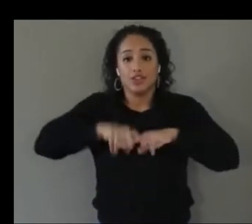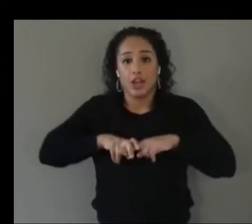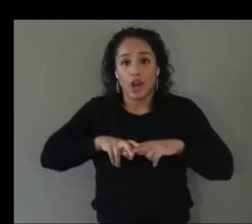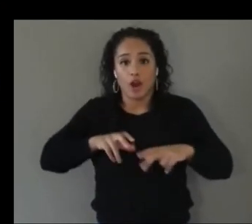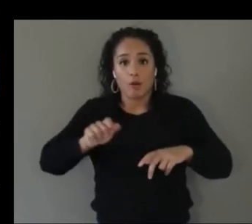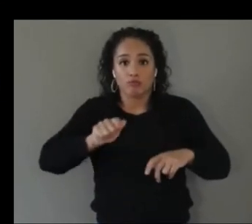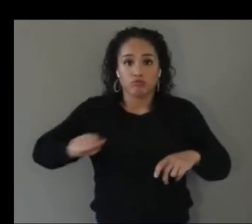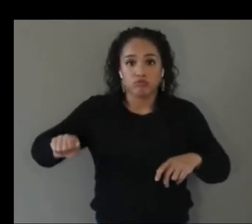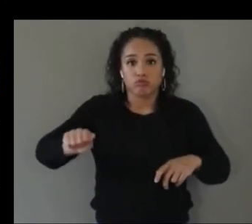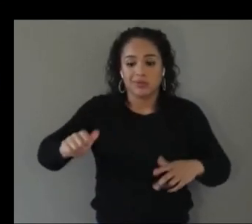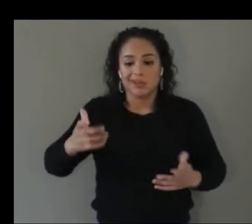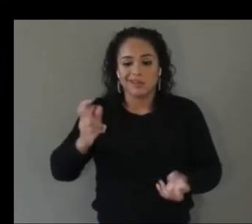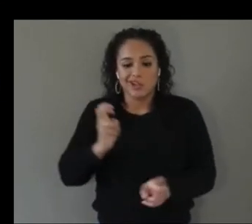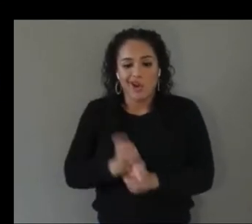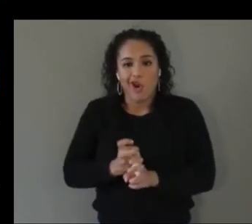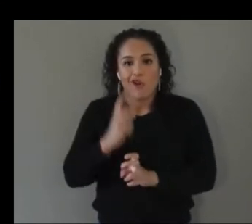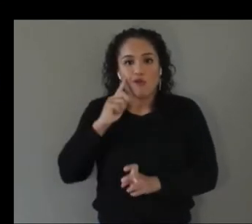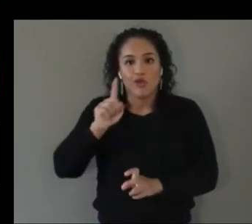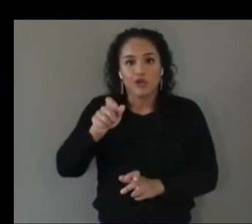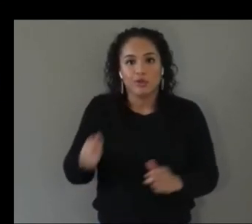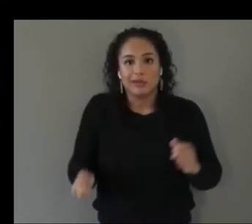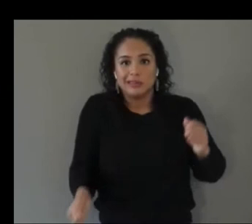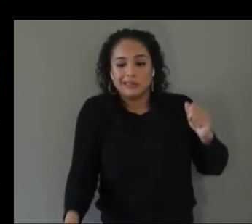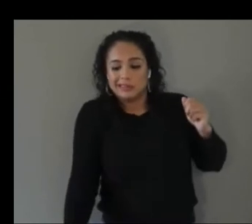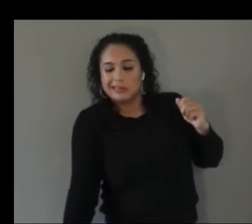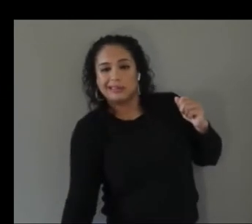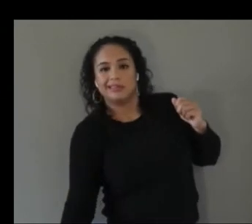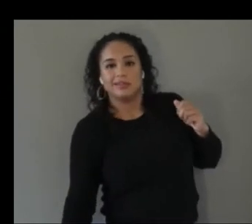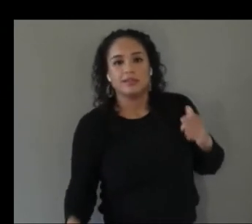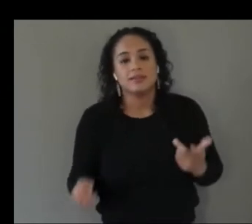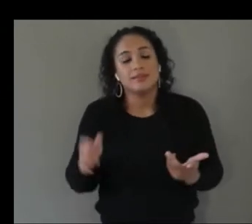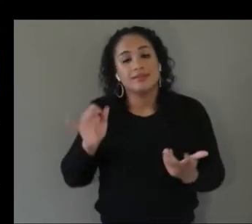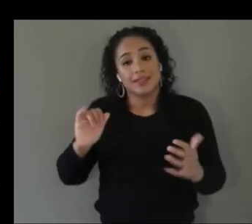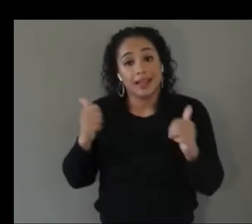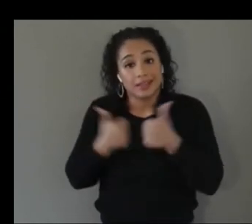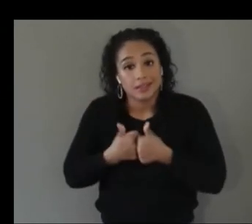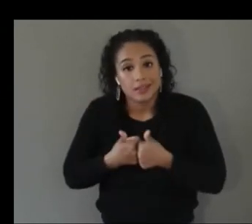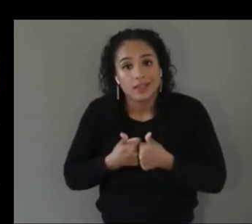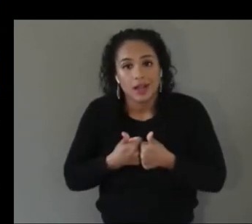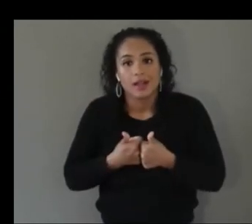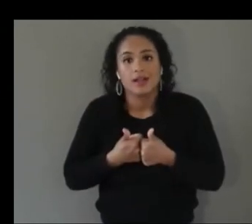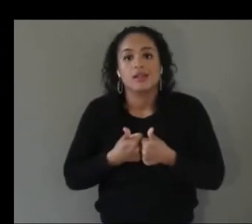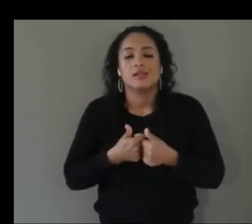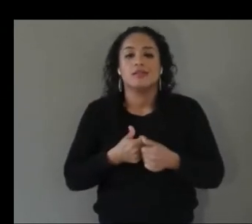ground to touch the floor so that could pose a challenge um just putting on a vr head mounted